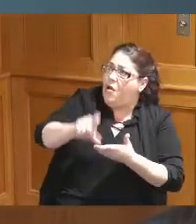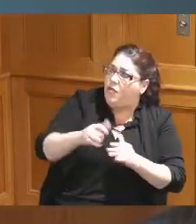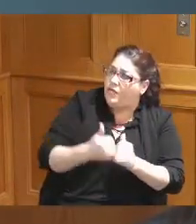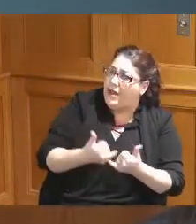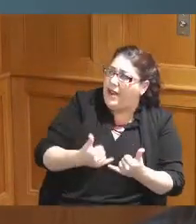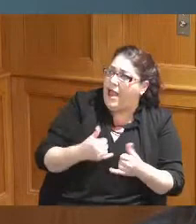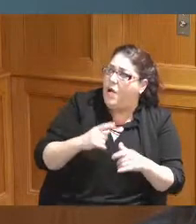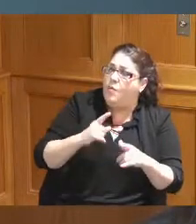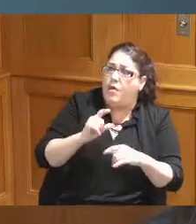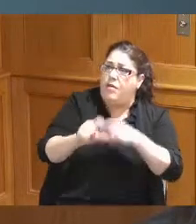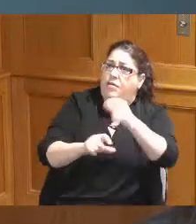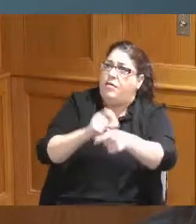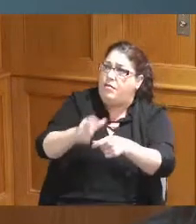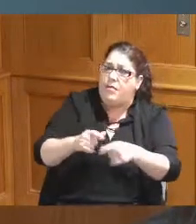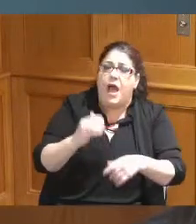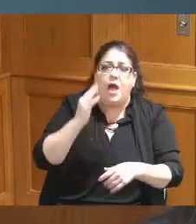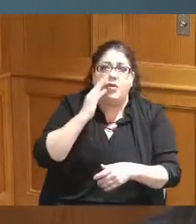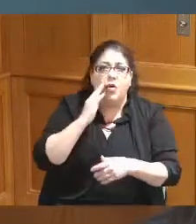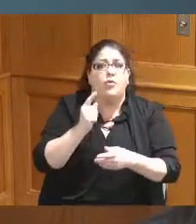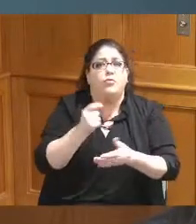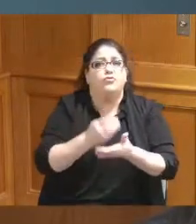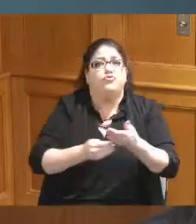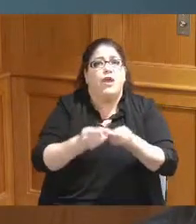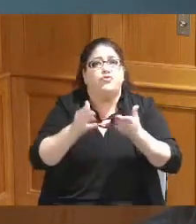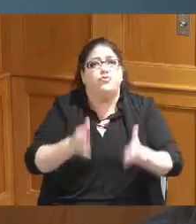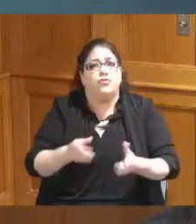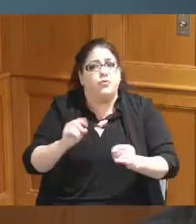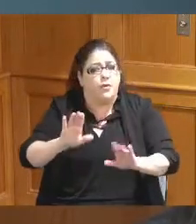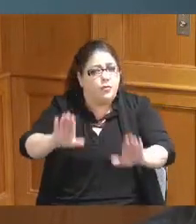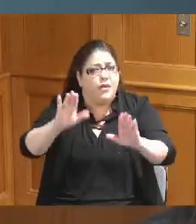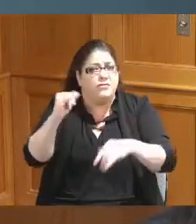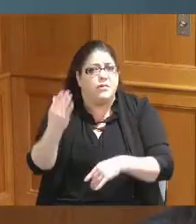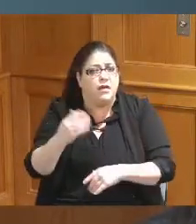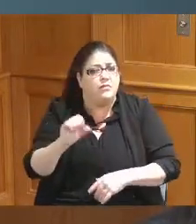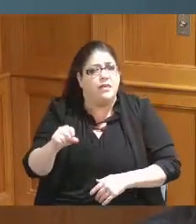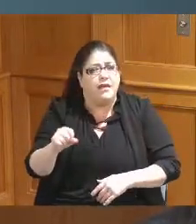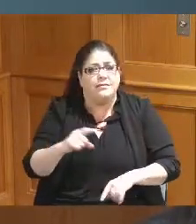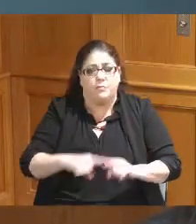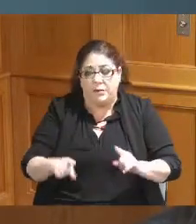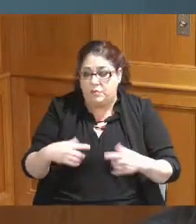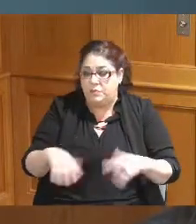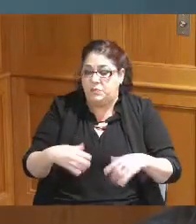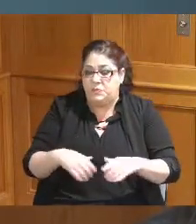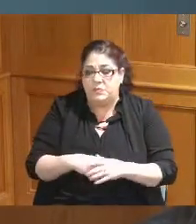what kind of and I know that treasure is doing a good job but we gotta keep our you know it's